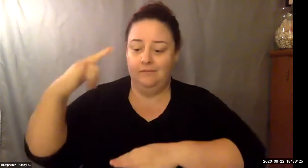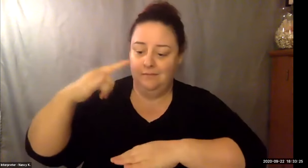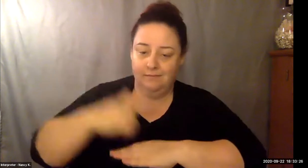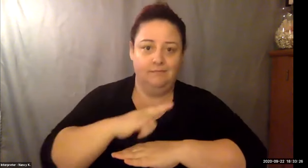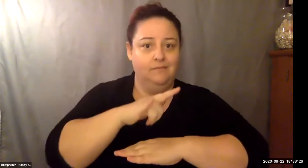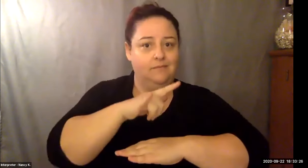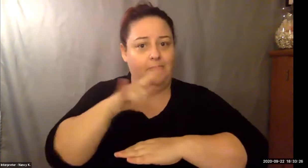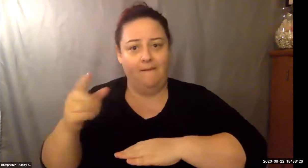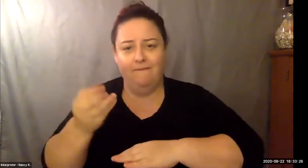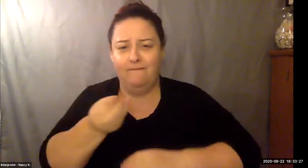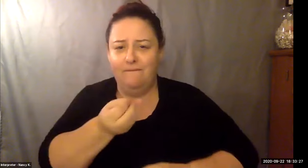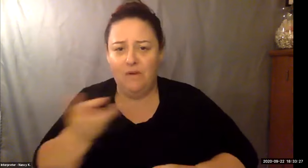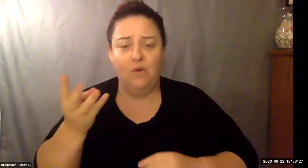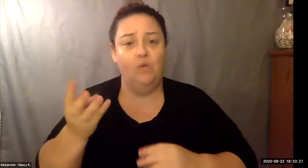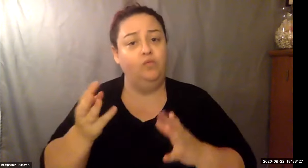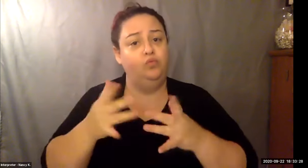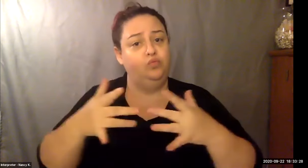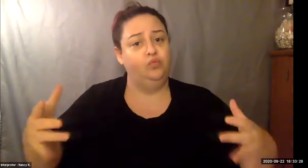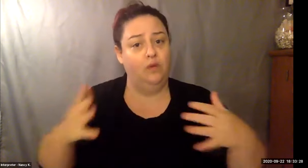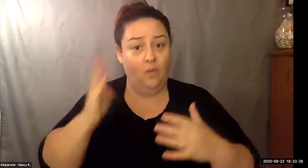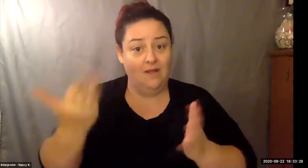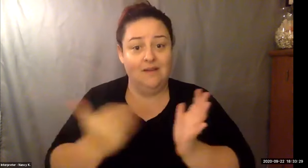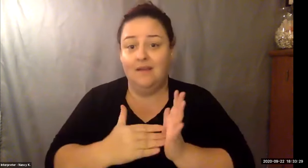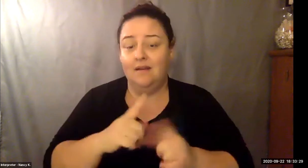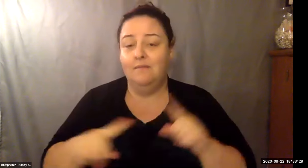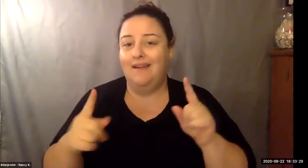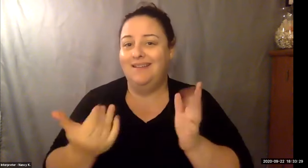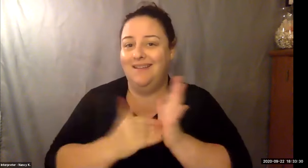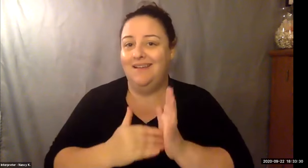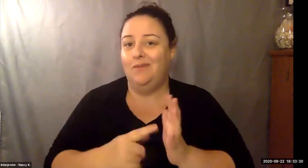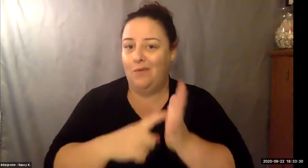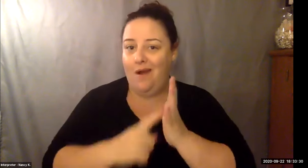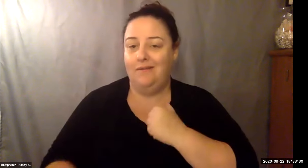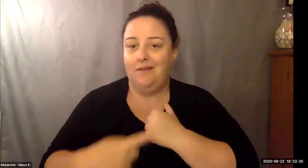Keith Wolling: friendships with leaders around the world. I mean, last year I met the president was called club down and down and